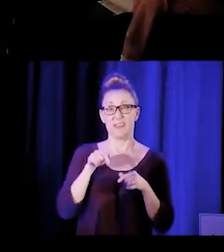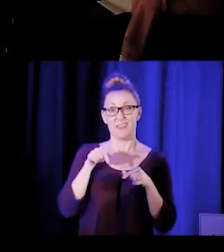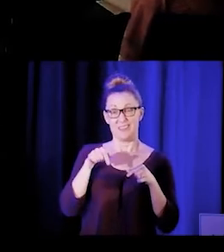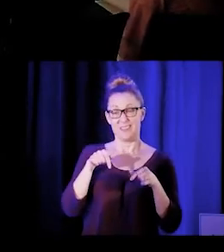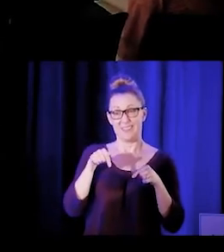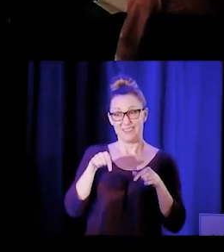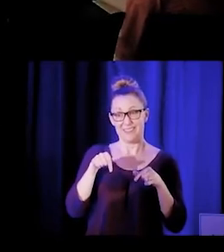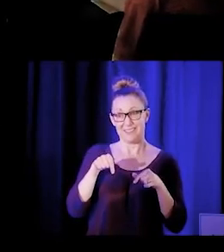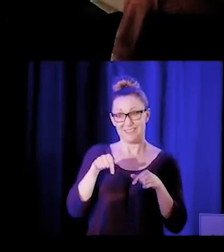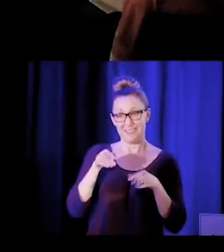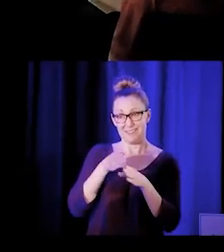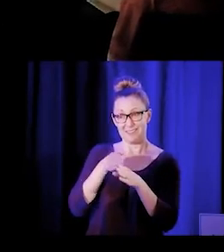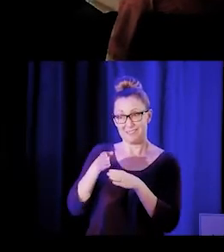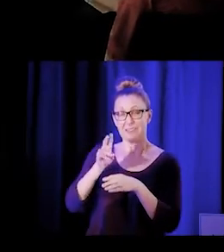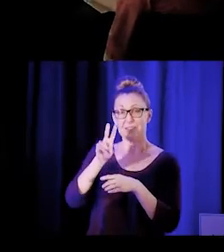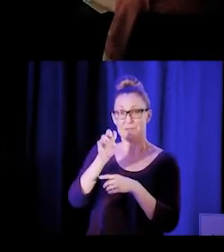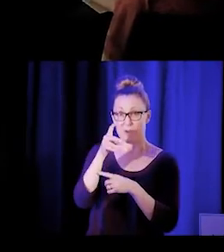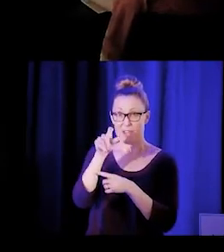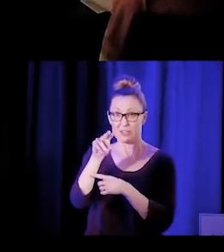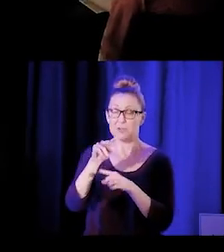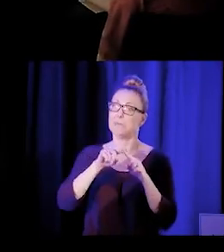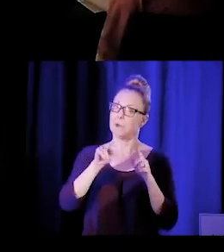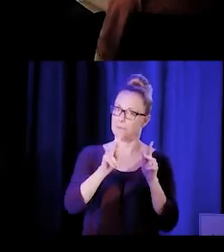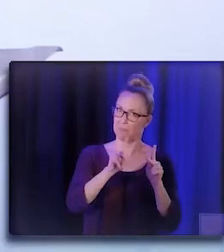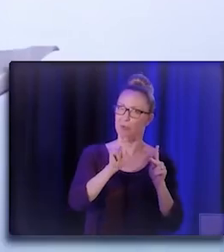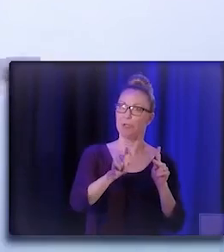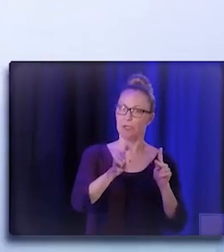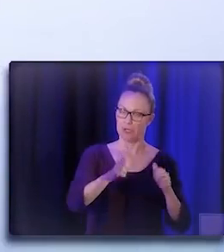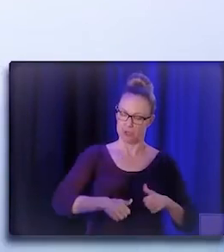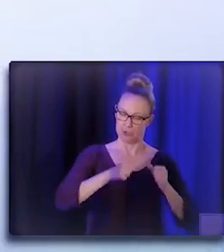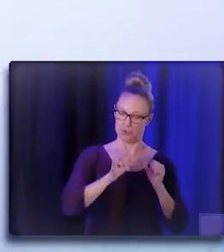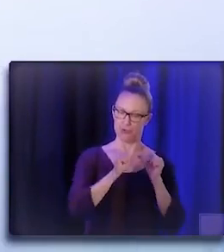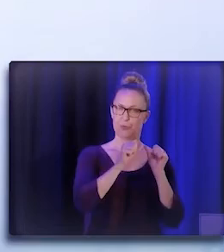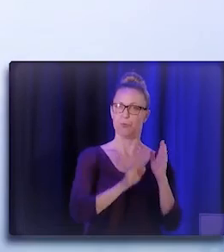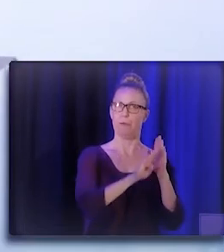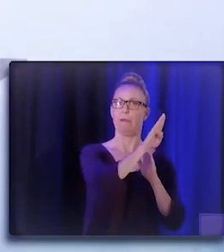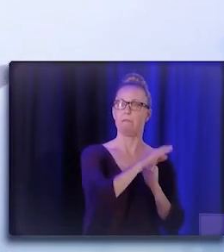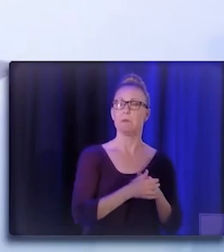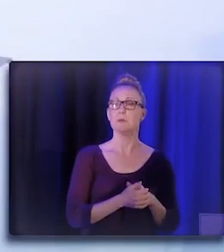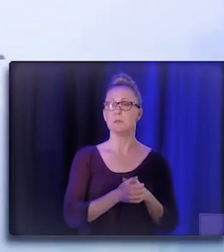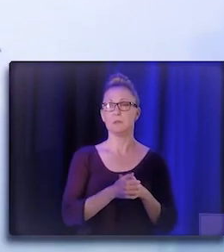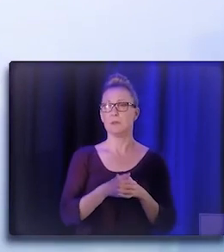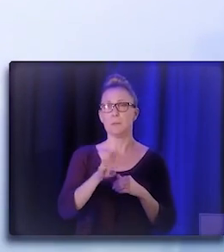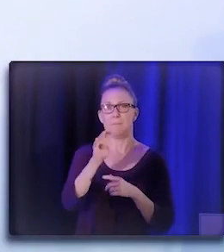but people need to thrive. Remove bias from policy.